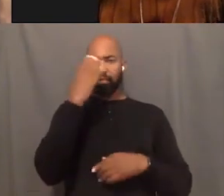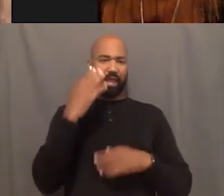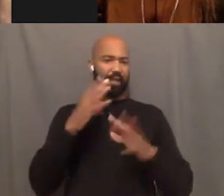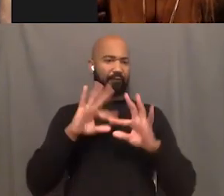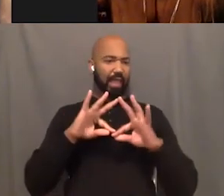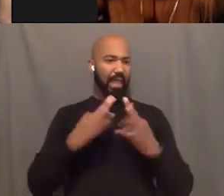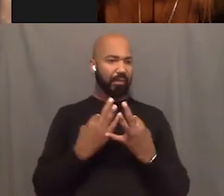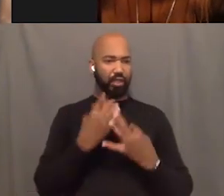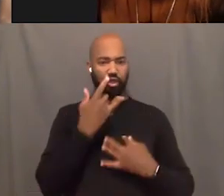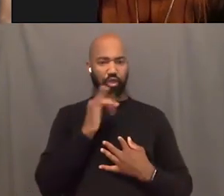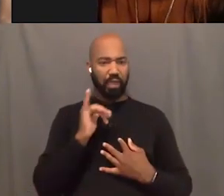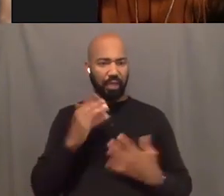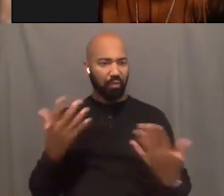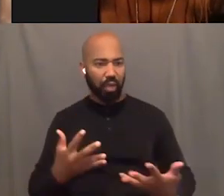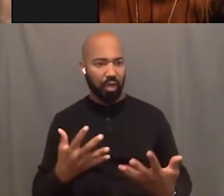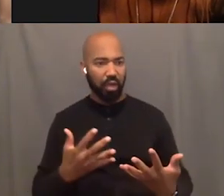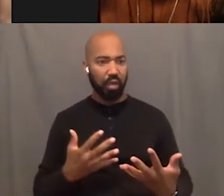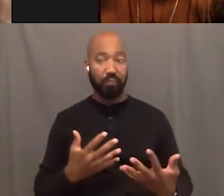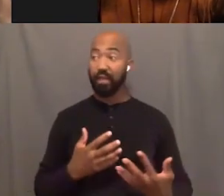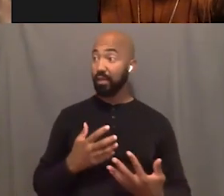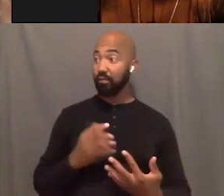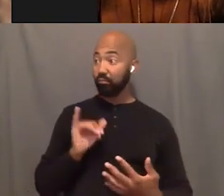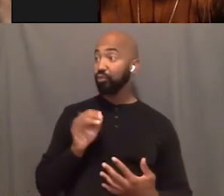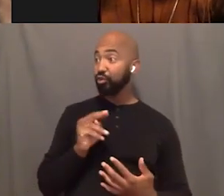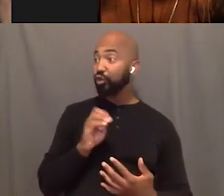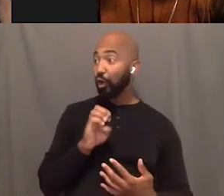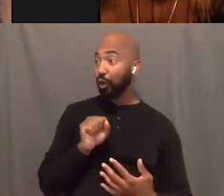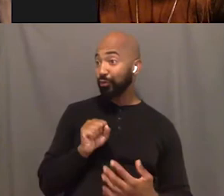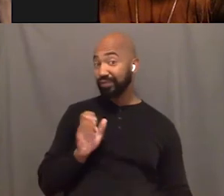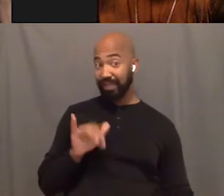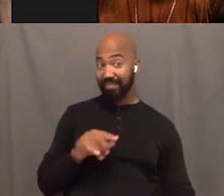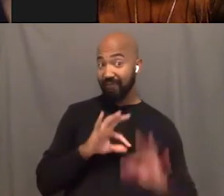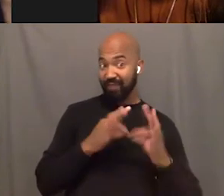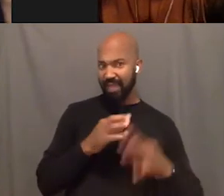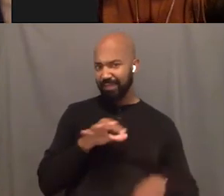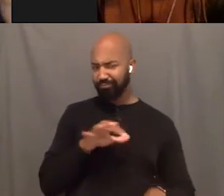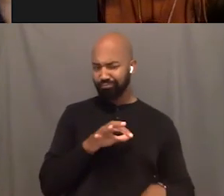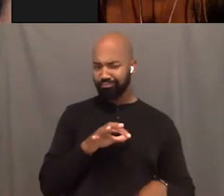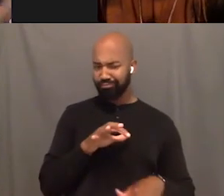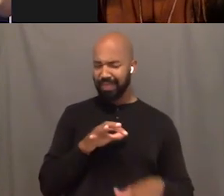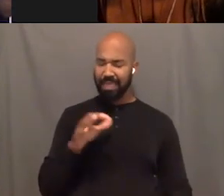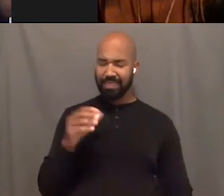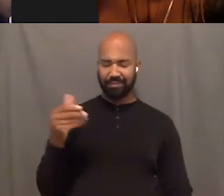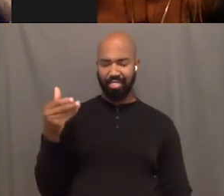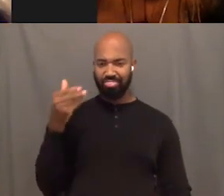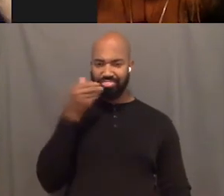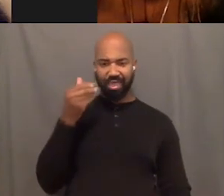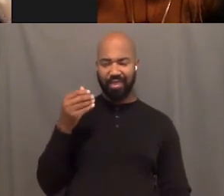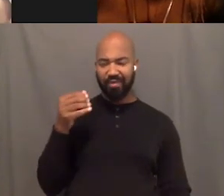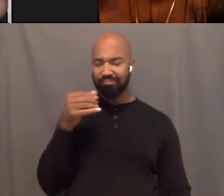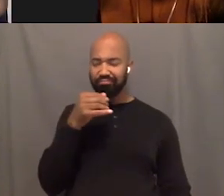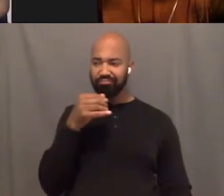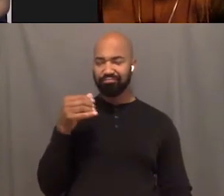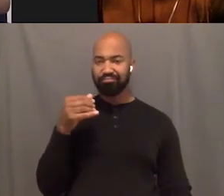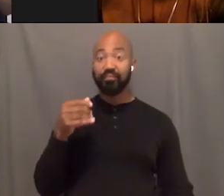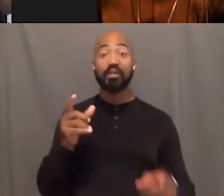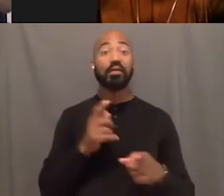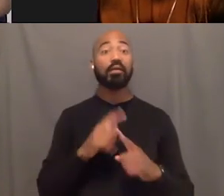yeah they wanna keep up with the Jones' cause them girls is sick. But no, I just, it empowers me to like okay,